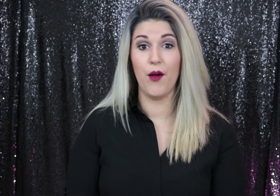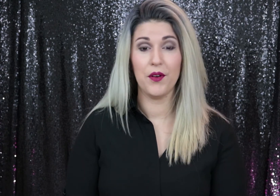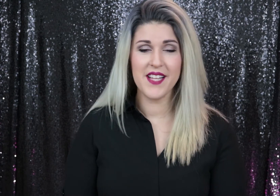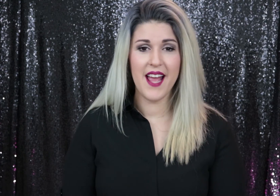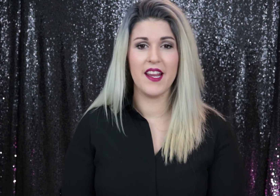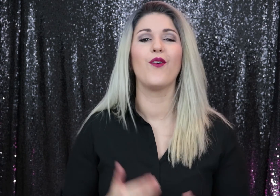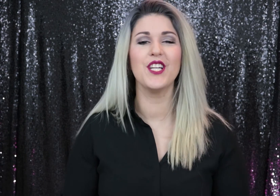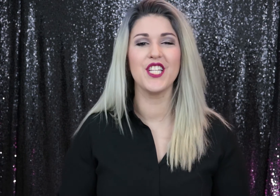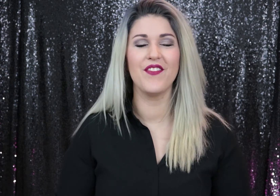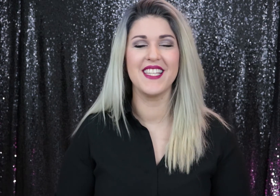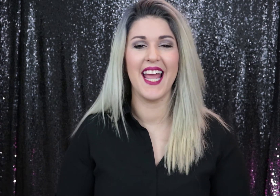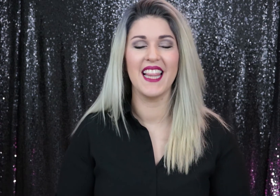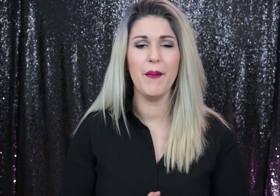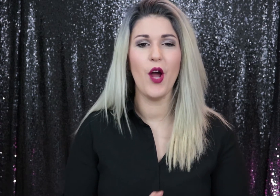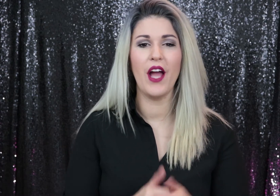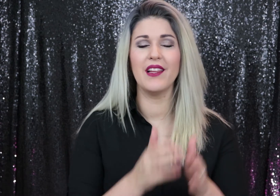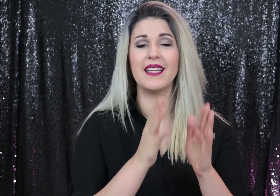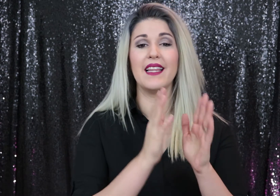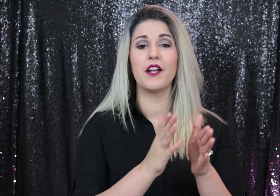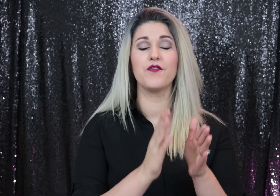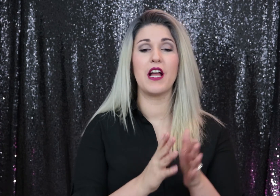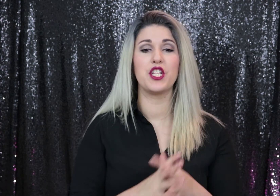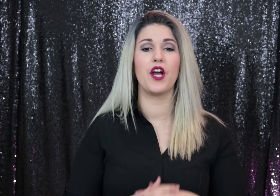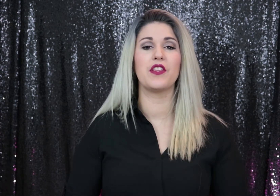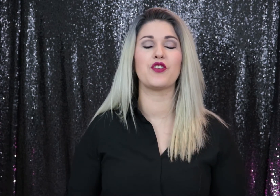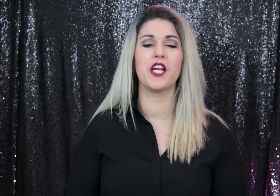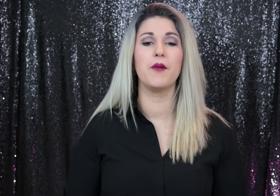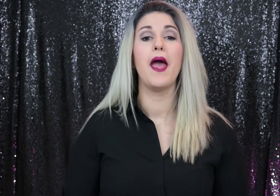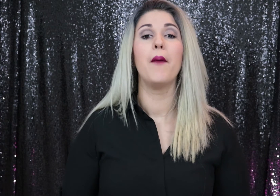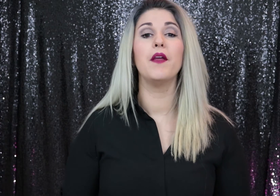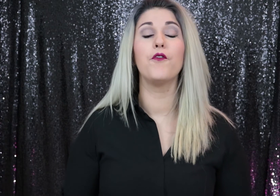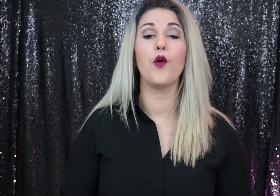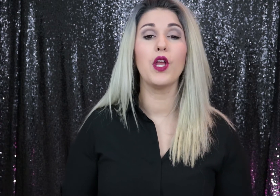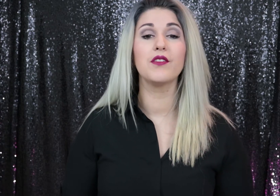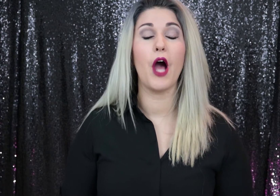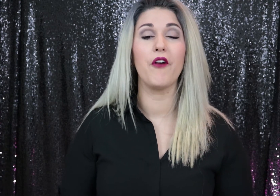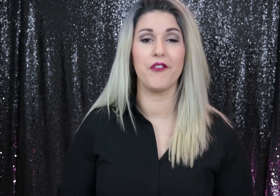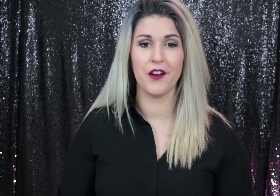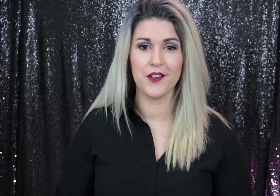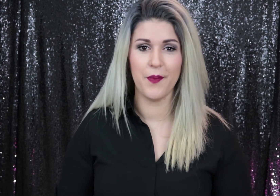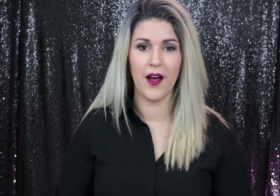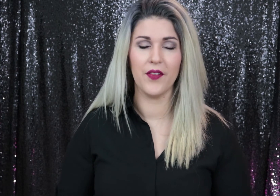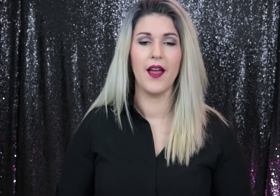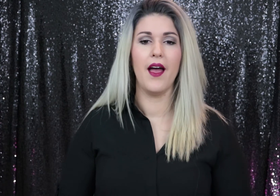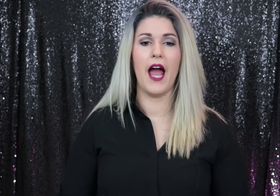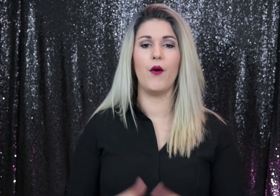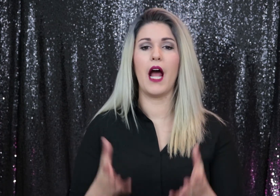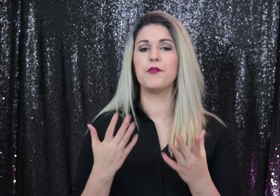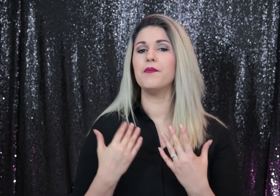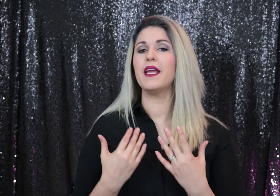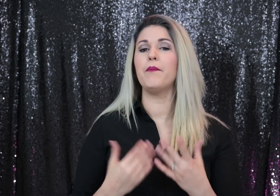and we're done. Question of the day. Let me know how you like the letters flashing on the screen before you saw it. Finger spelled. I know it helped me,